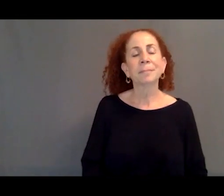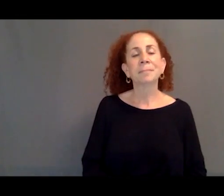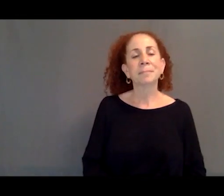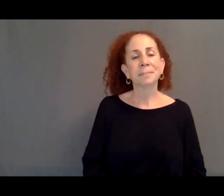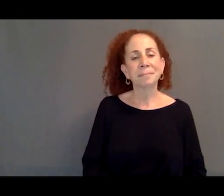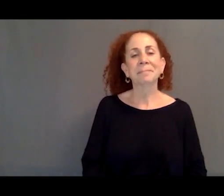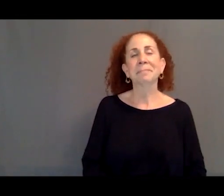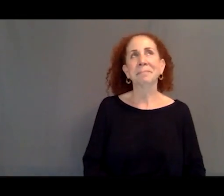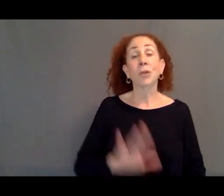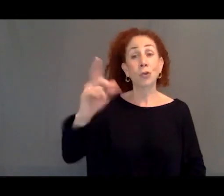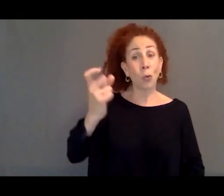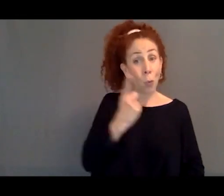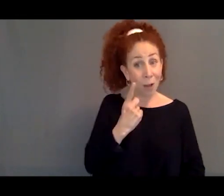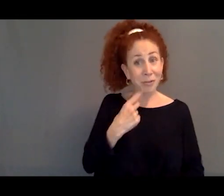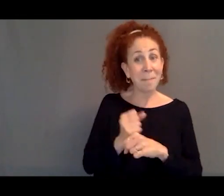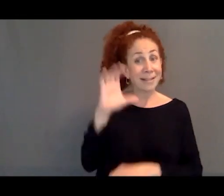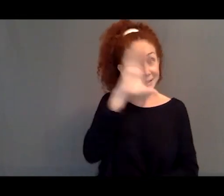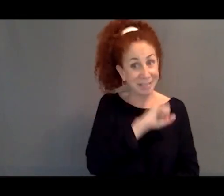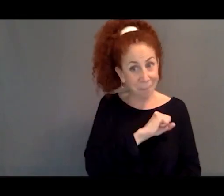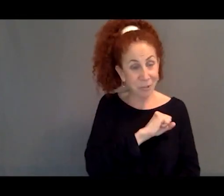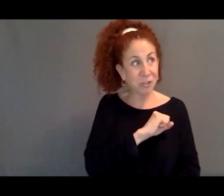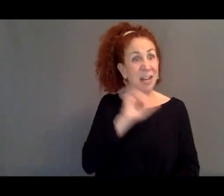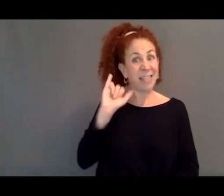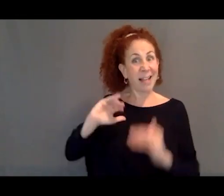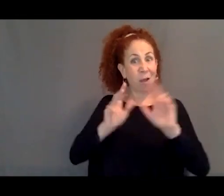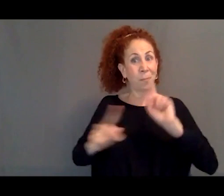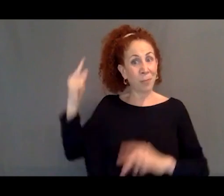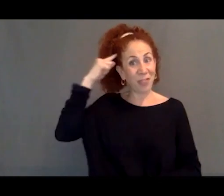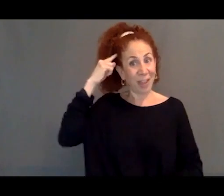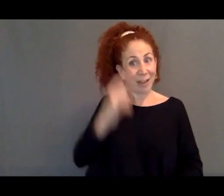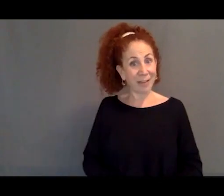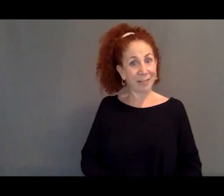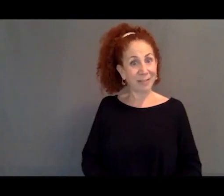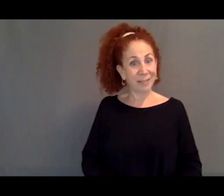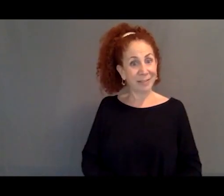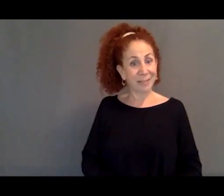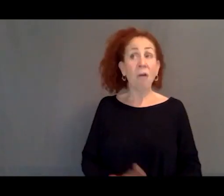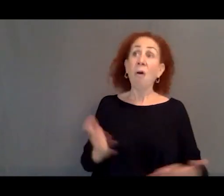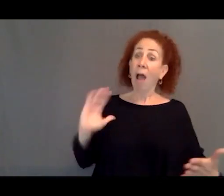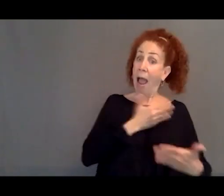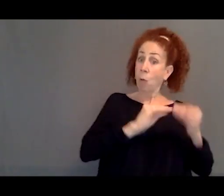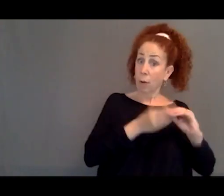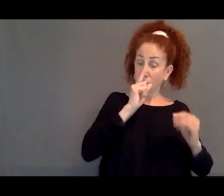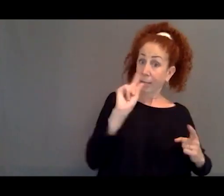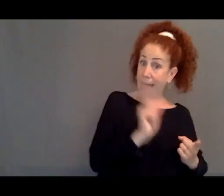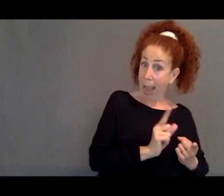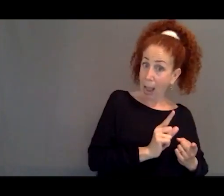The question assumes that that's the way that people think, that our population is declining and so we